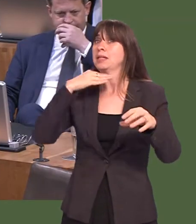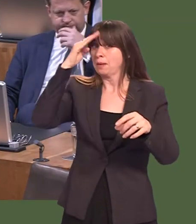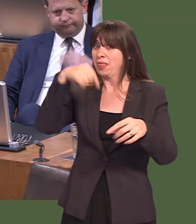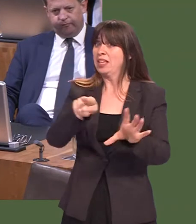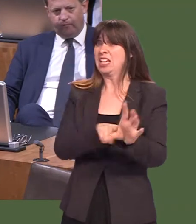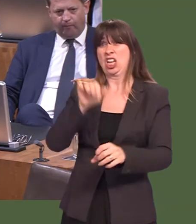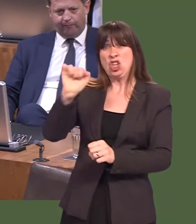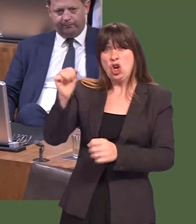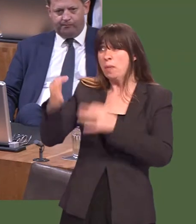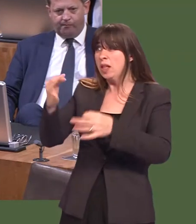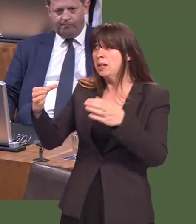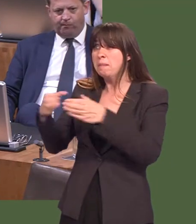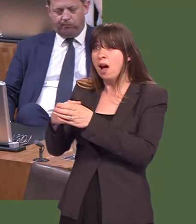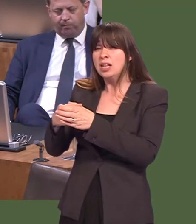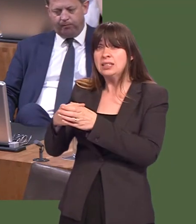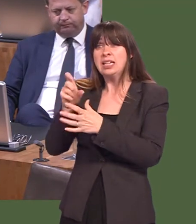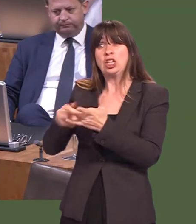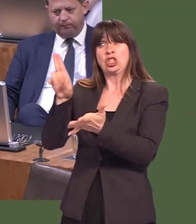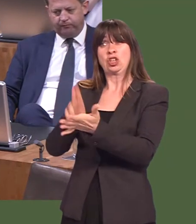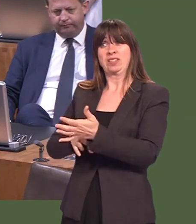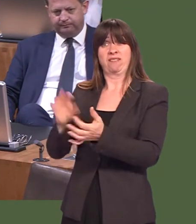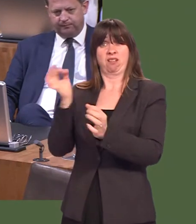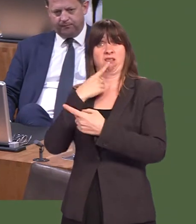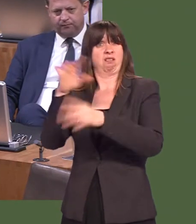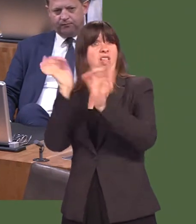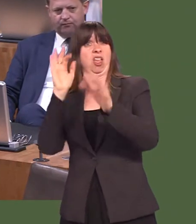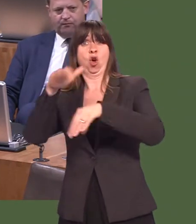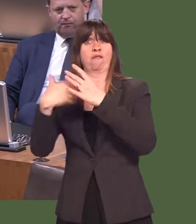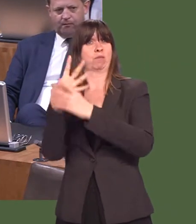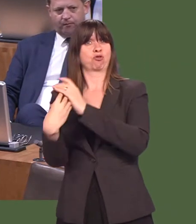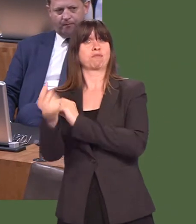this year, in contrast to his party who made no promises at all when it came to broadband,